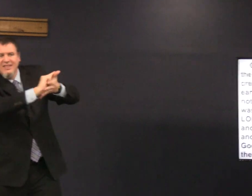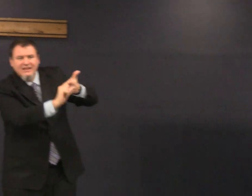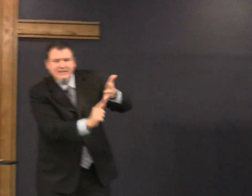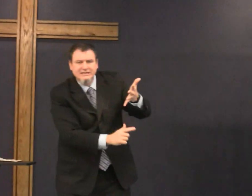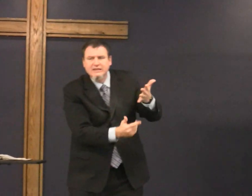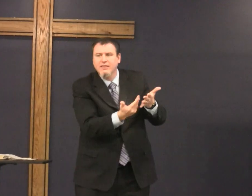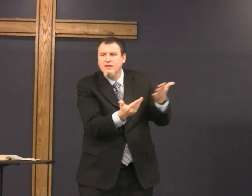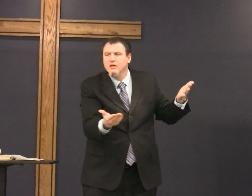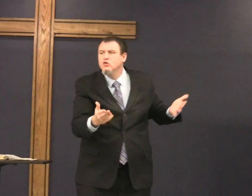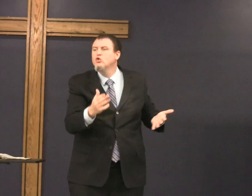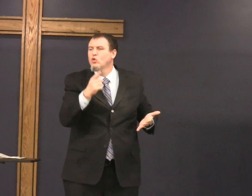so all of these